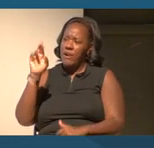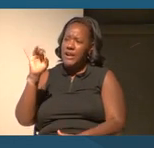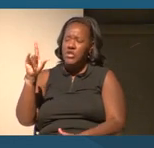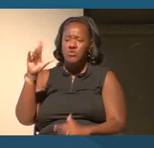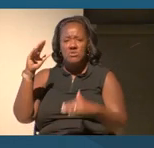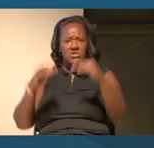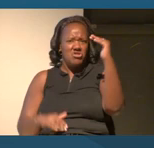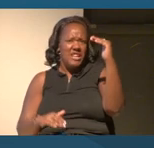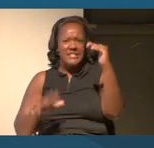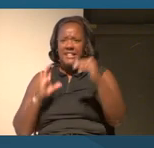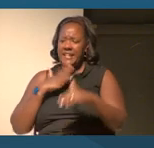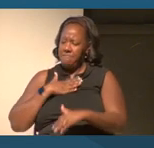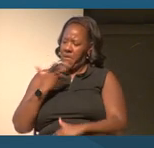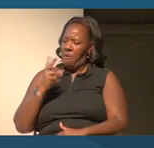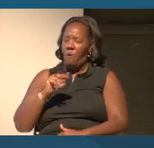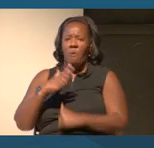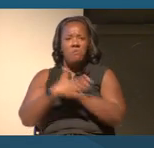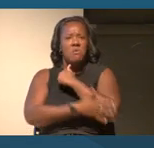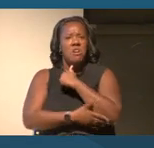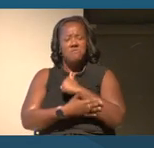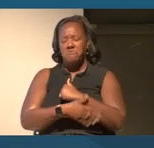countries.